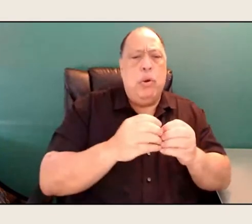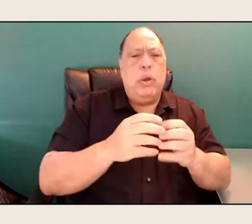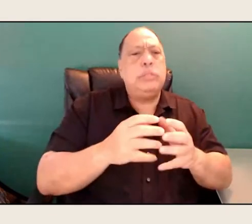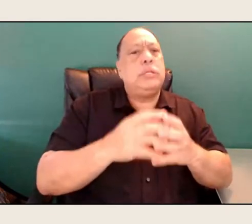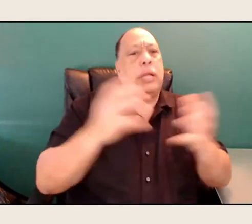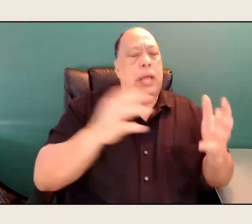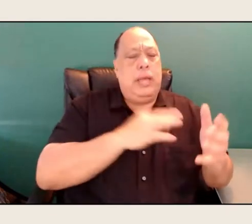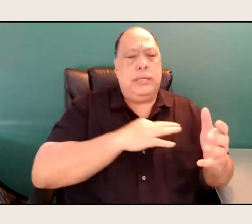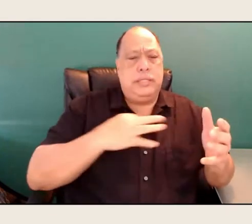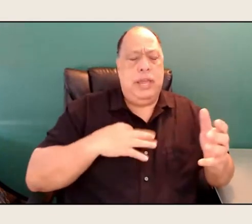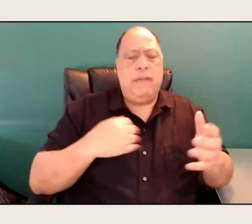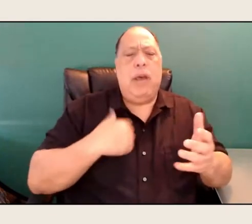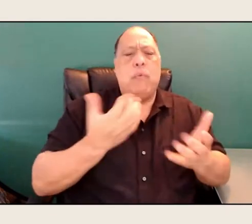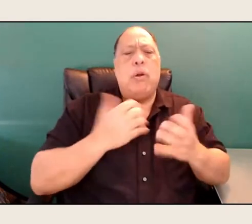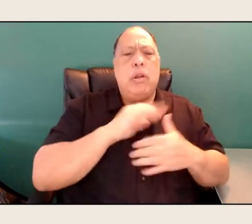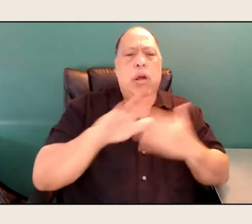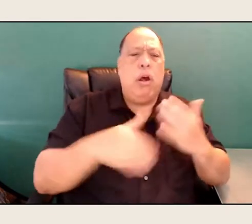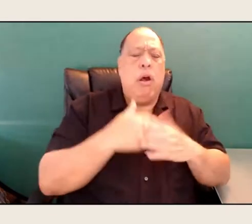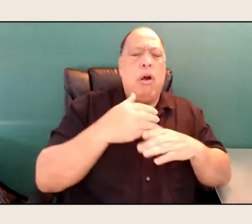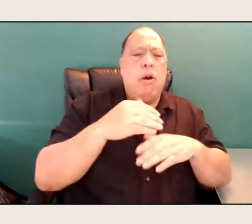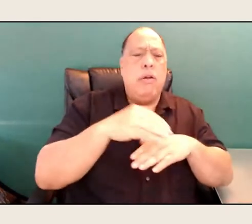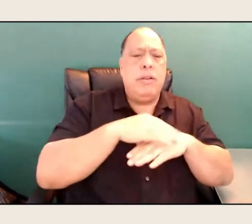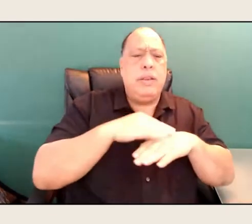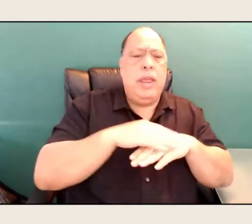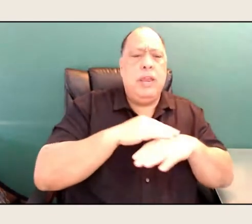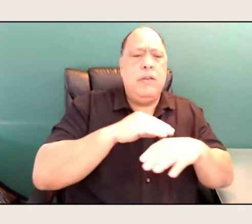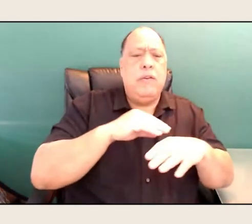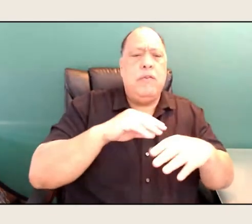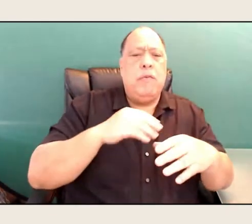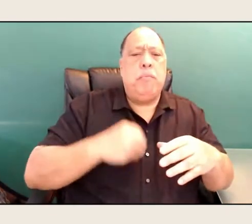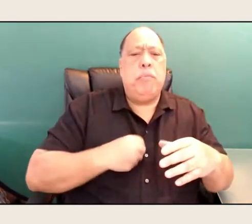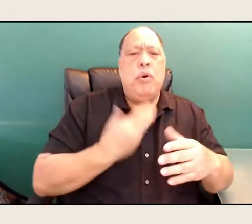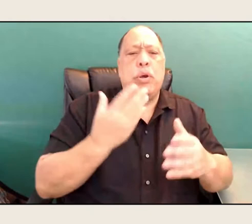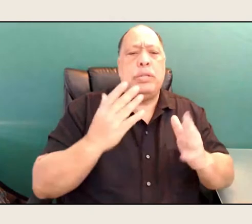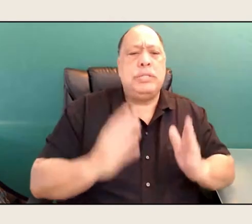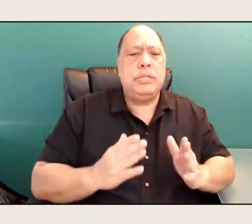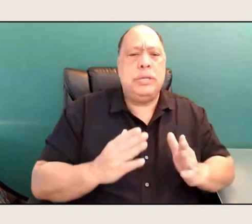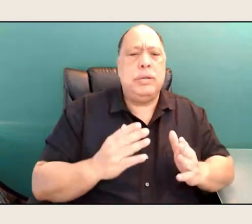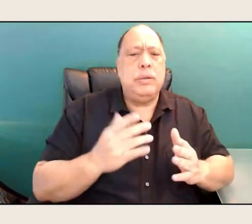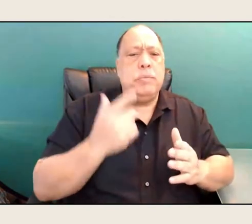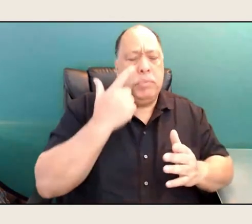from time immemorial, that I wanted all the poets, because we know, we all are part of this,